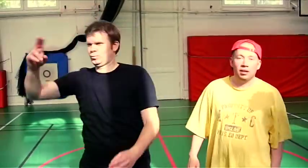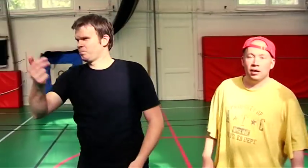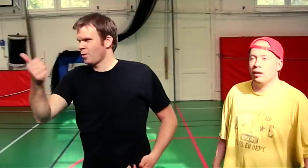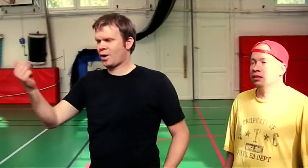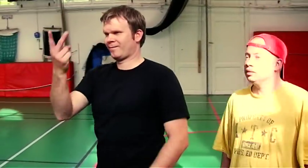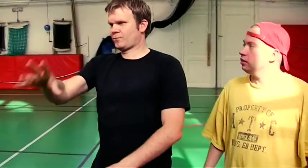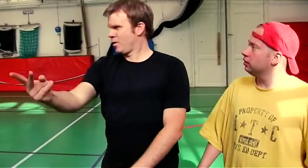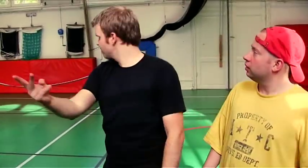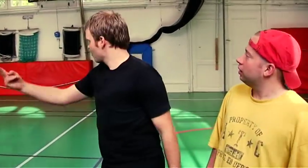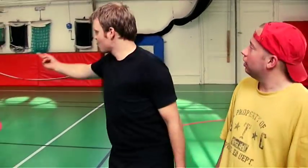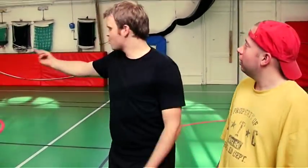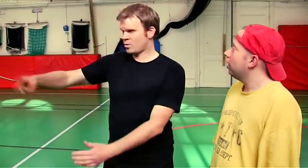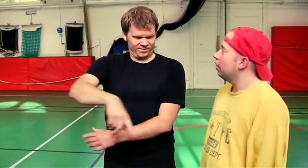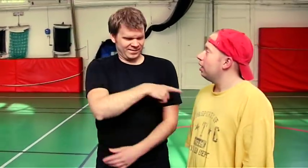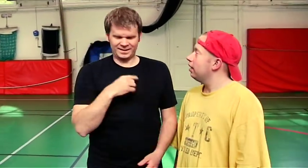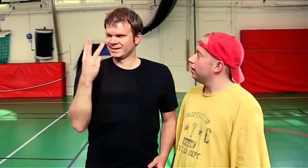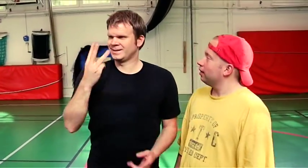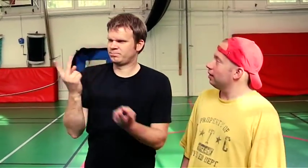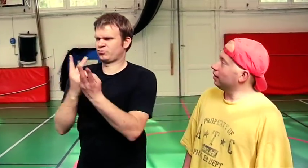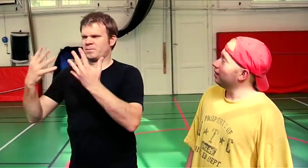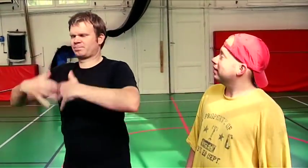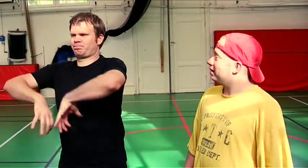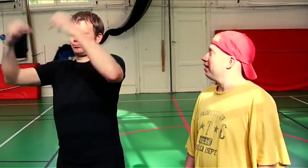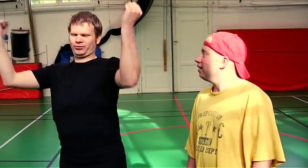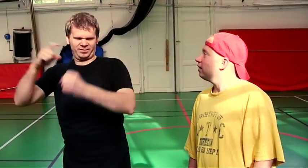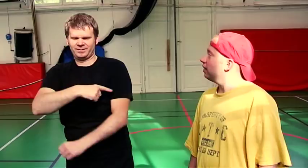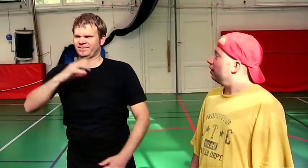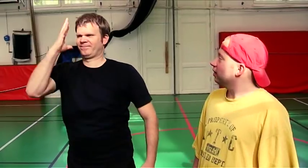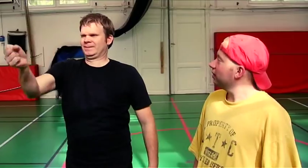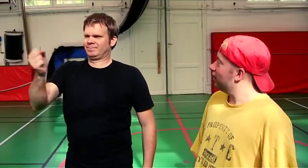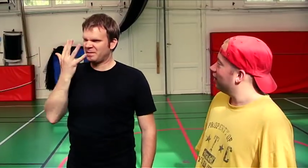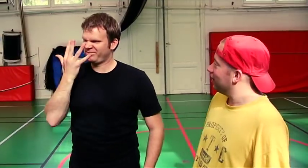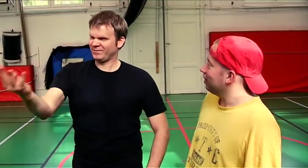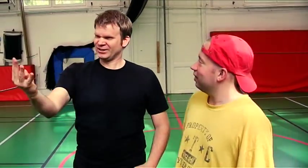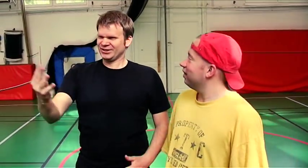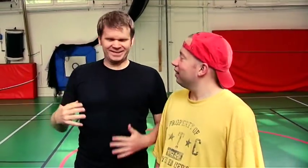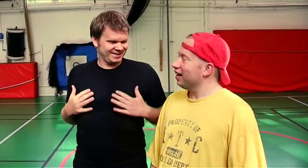You are missing a player which means that the game is cut off and we've won with 5-4!